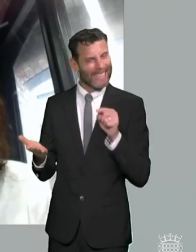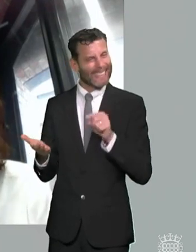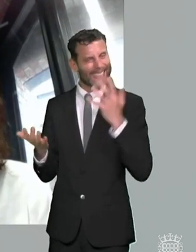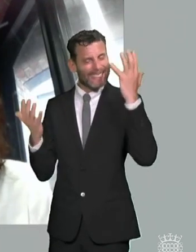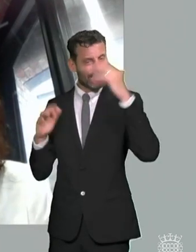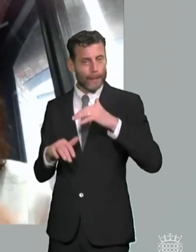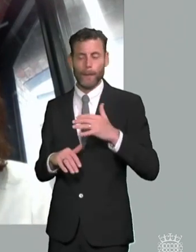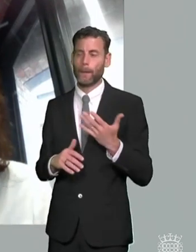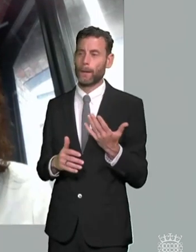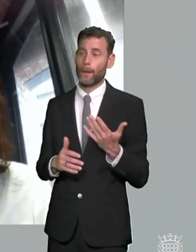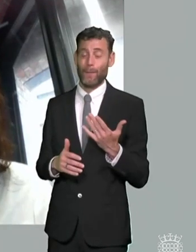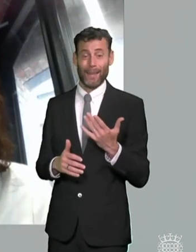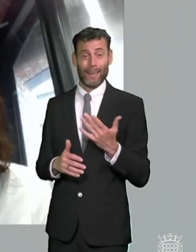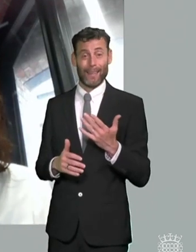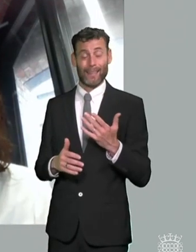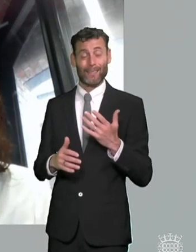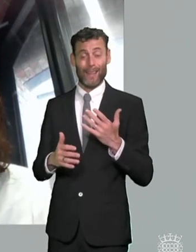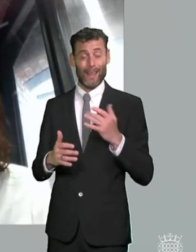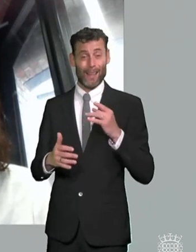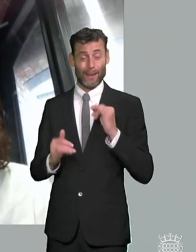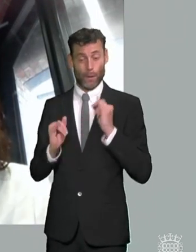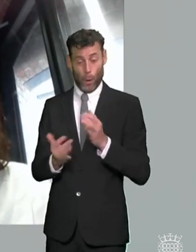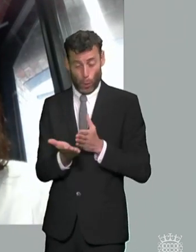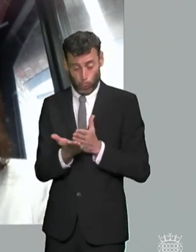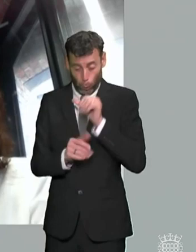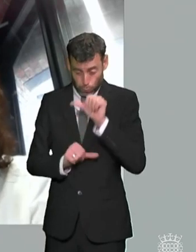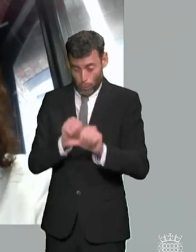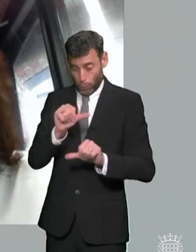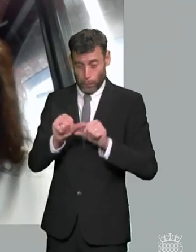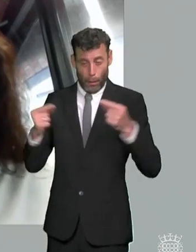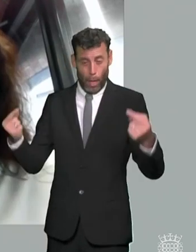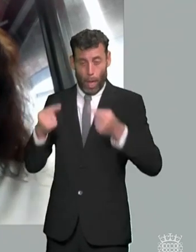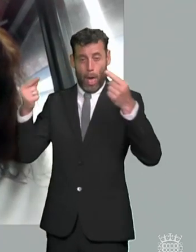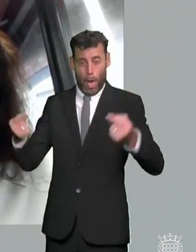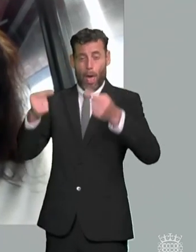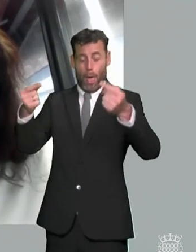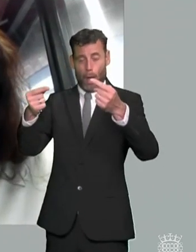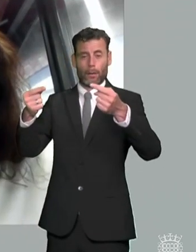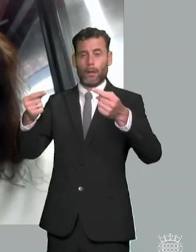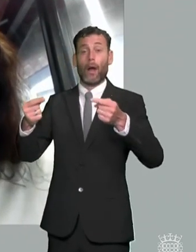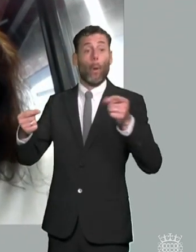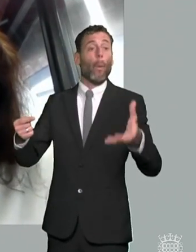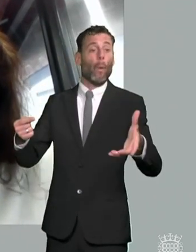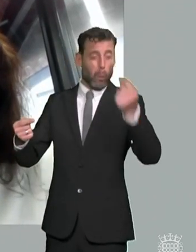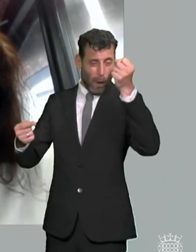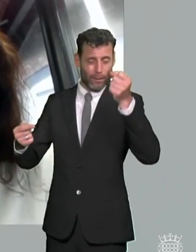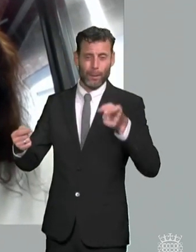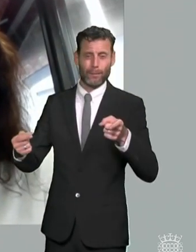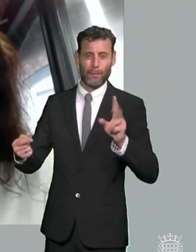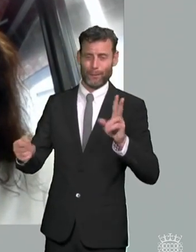quite often the relationships broken down so much that the families have had to move away from those schools so there are no teeth there's no incentive to schools to